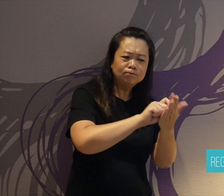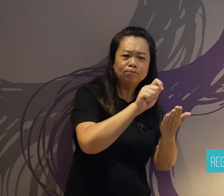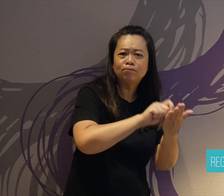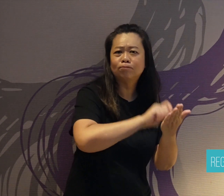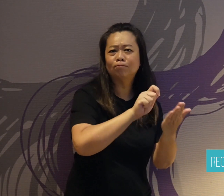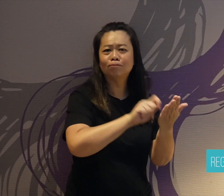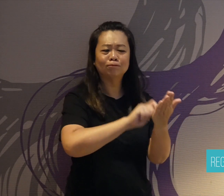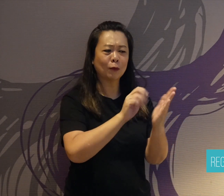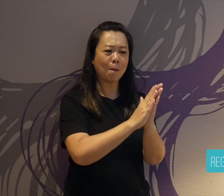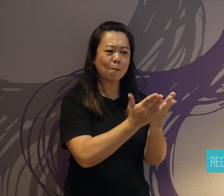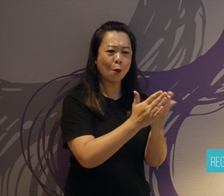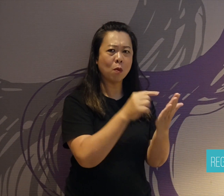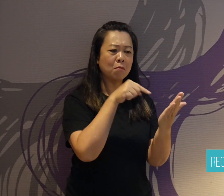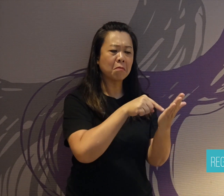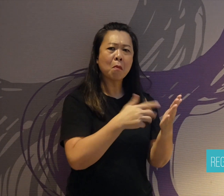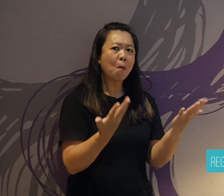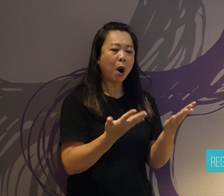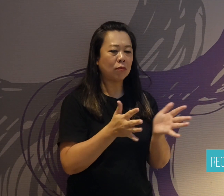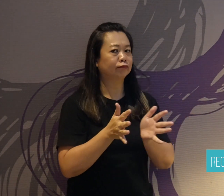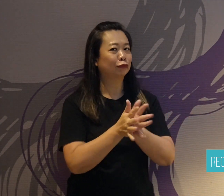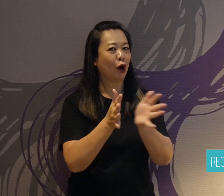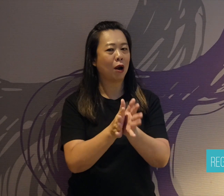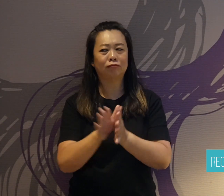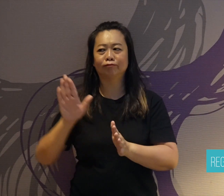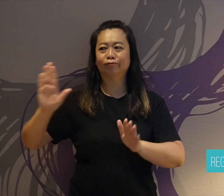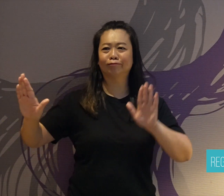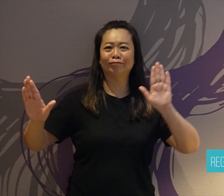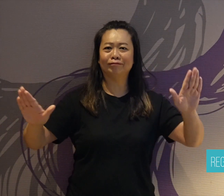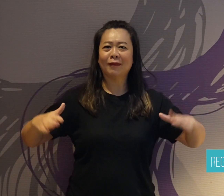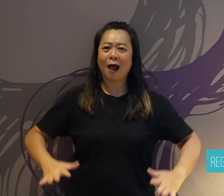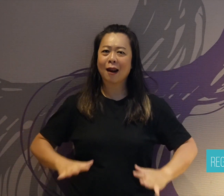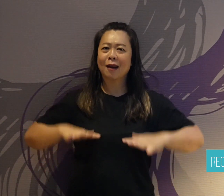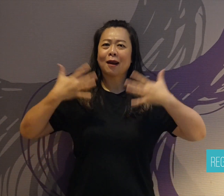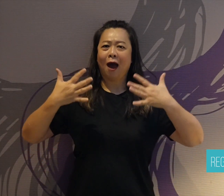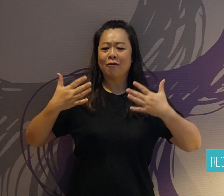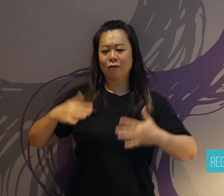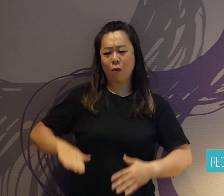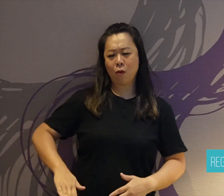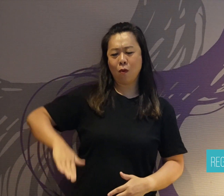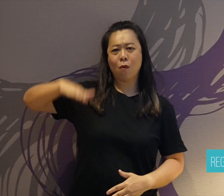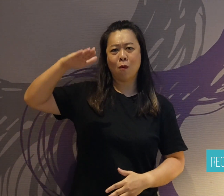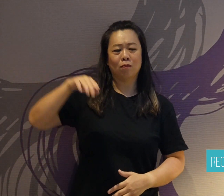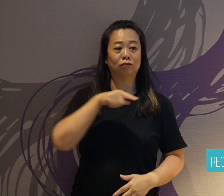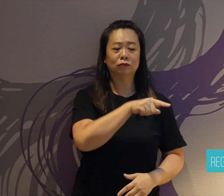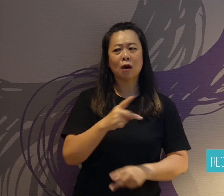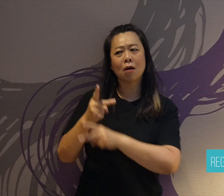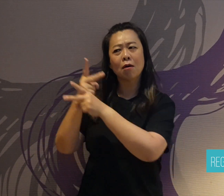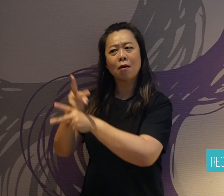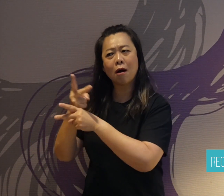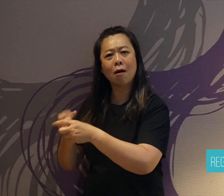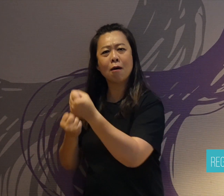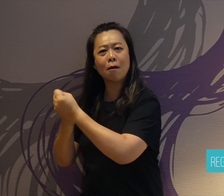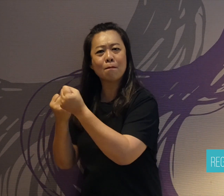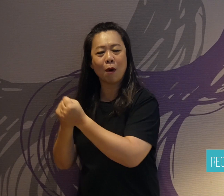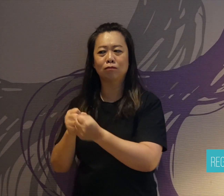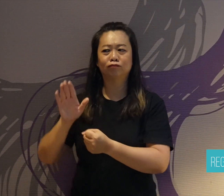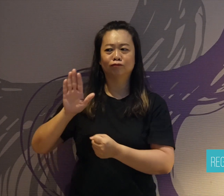She wrote a book about their life together called 'Satoshi wakaru ka'.